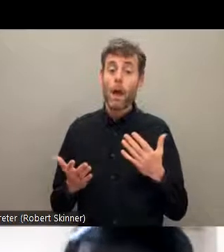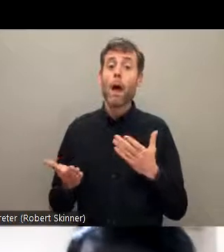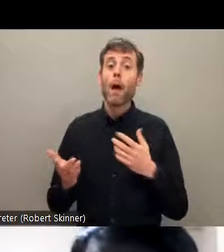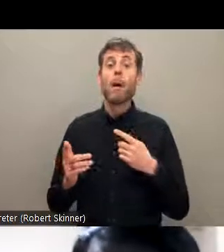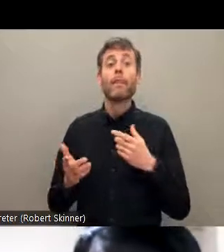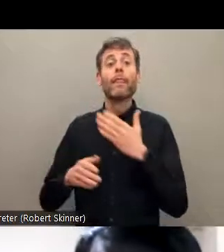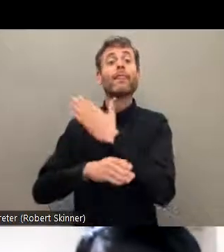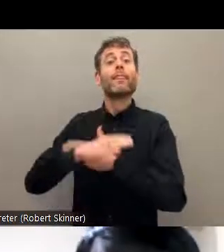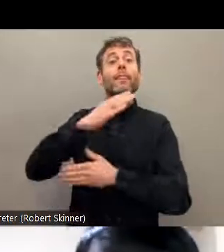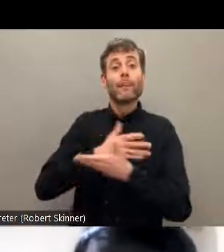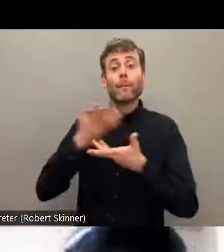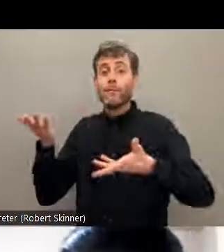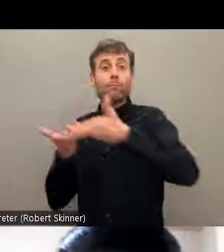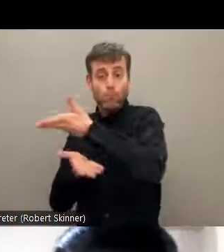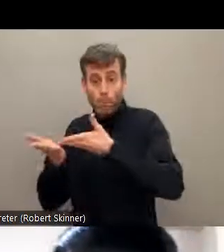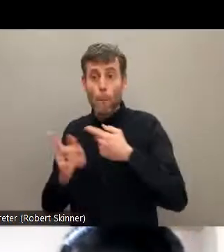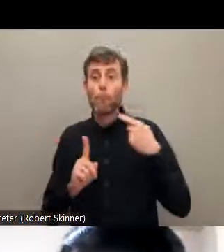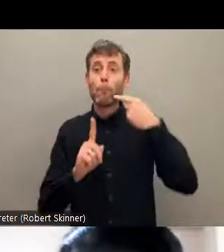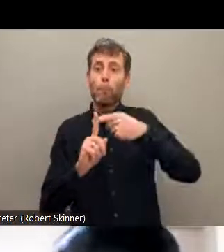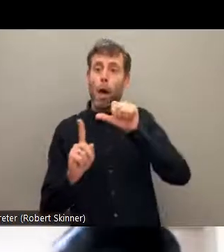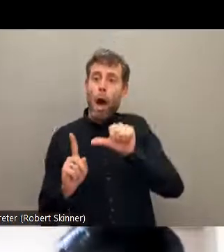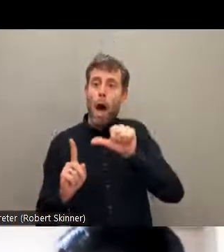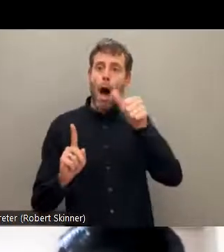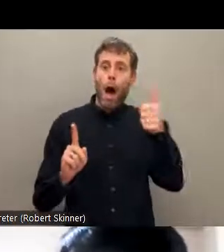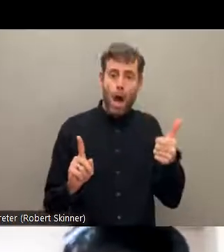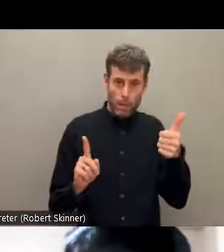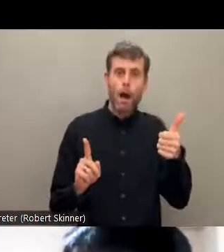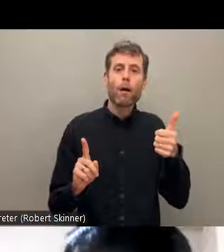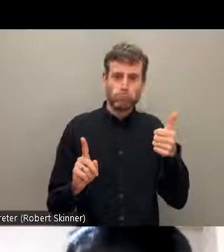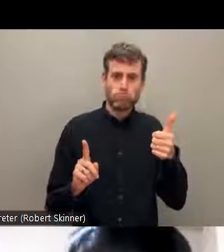in other movements it is not recognized.